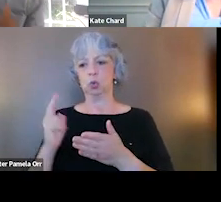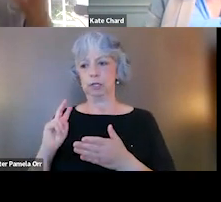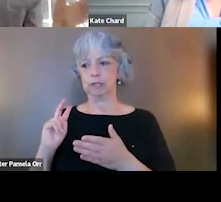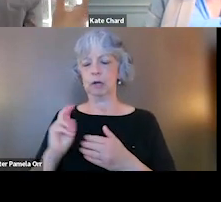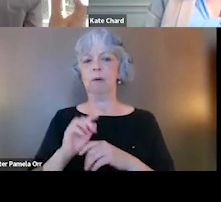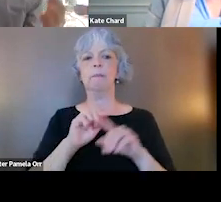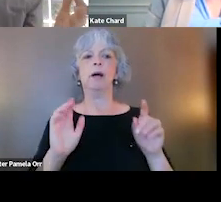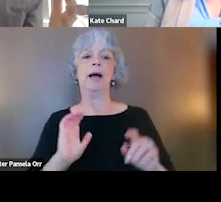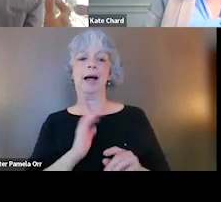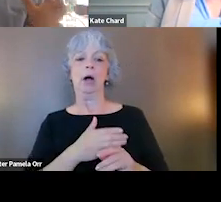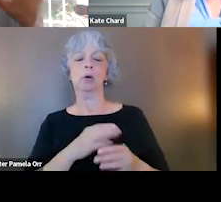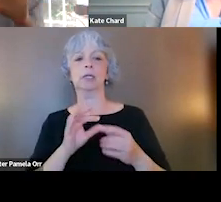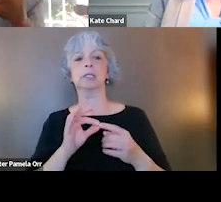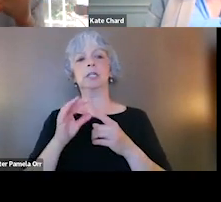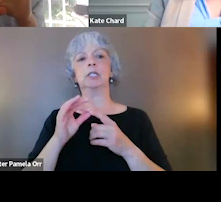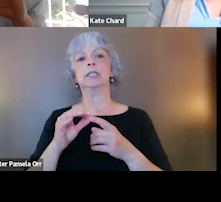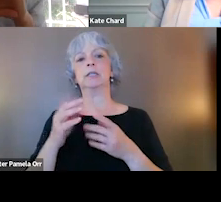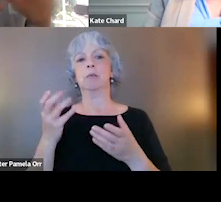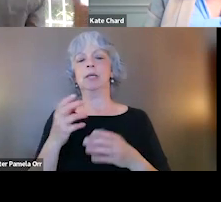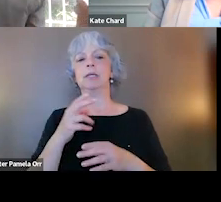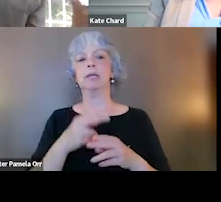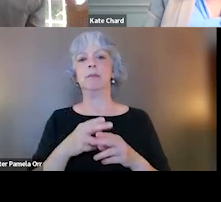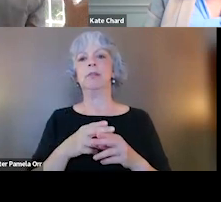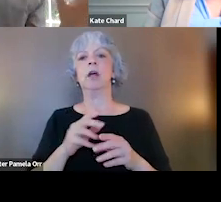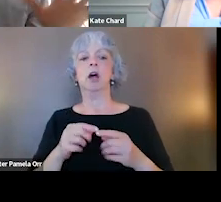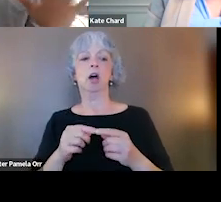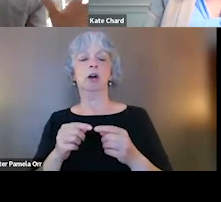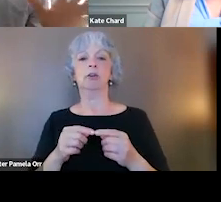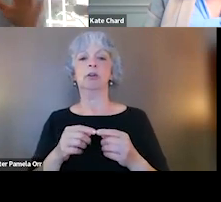But our specialists I just wanna name are situated across the criminal justice spectrum.